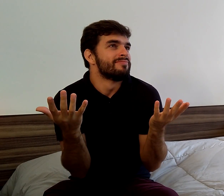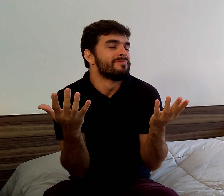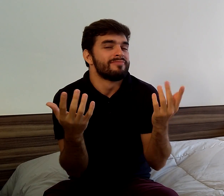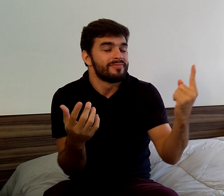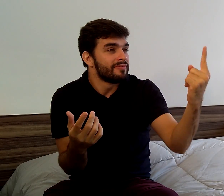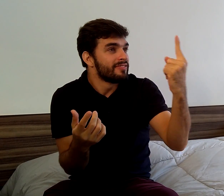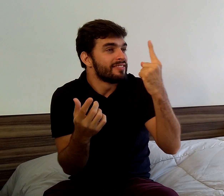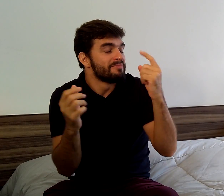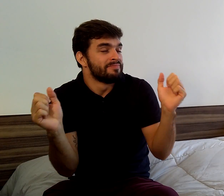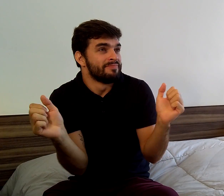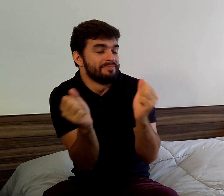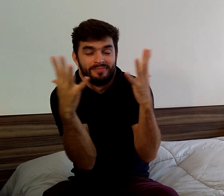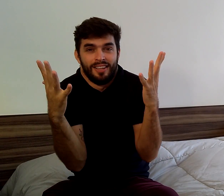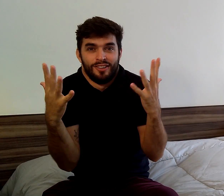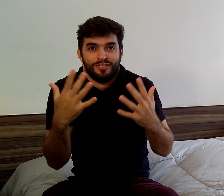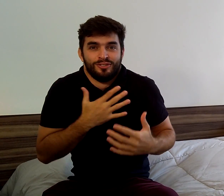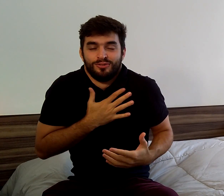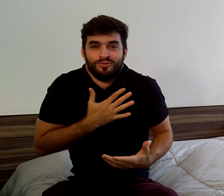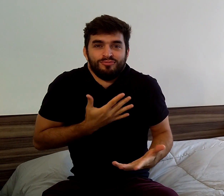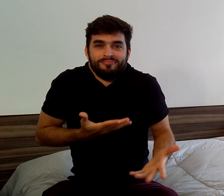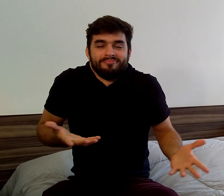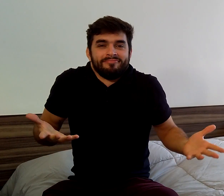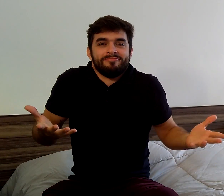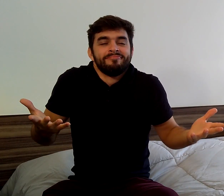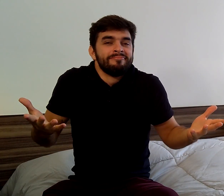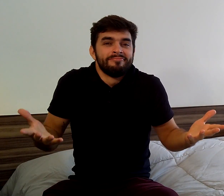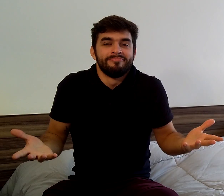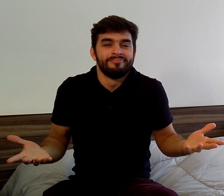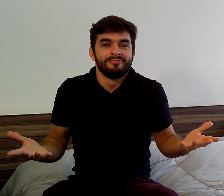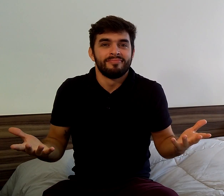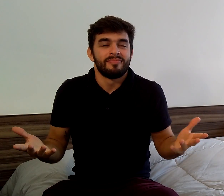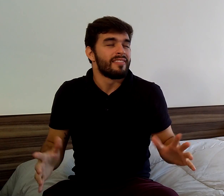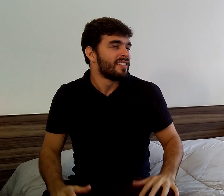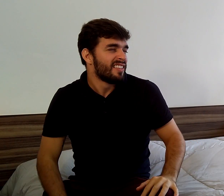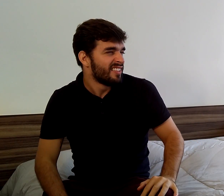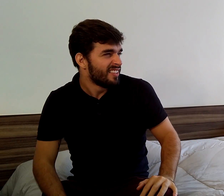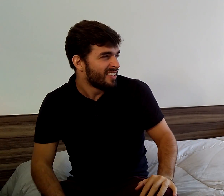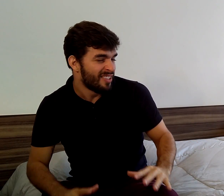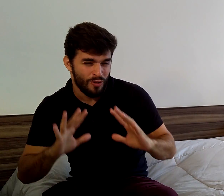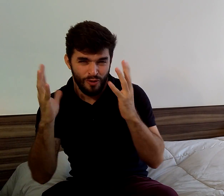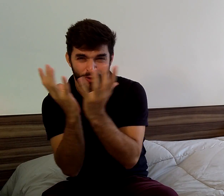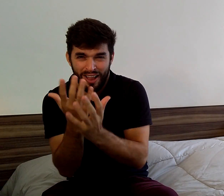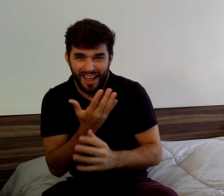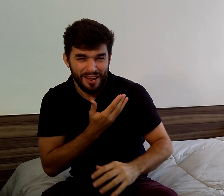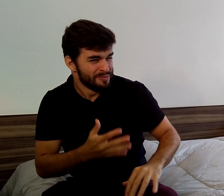but it was like magic. And my friends: